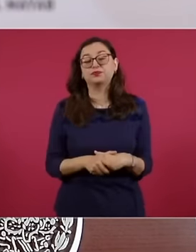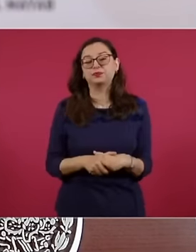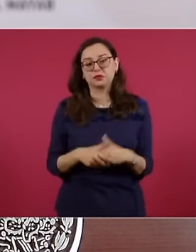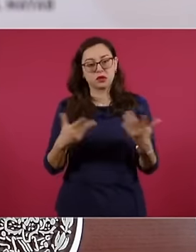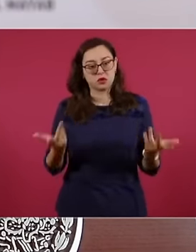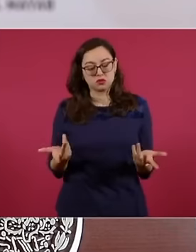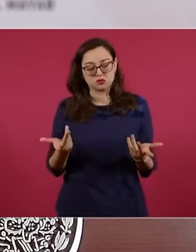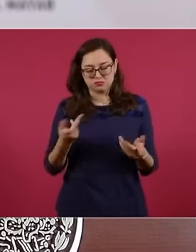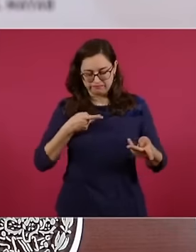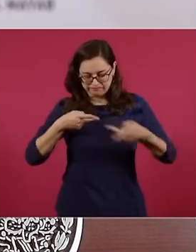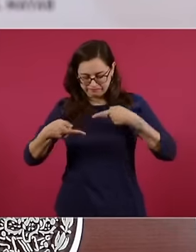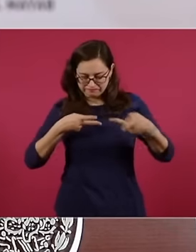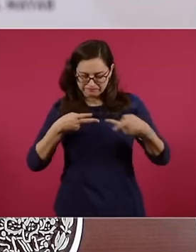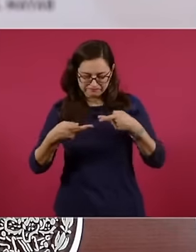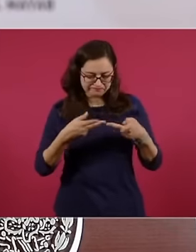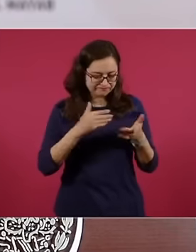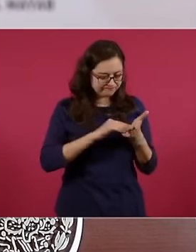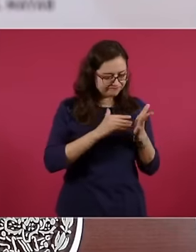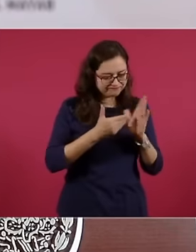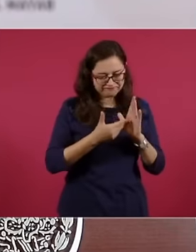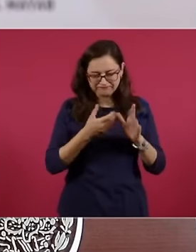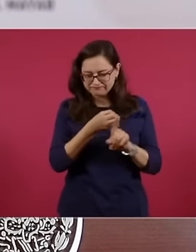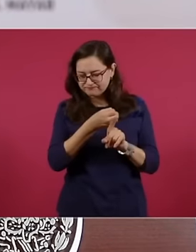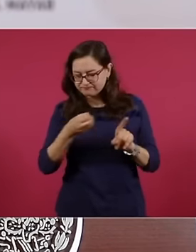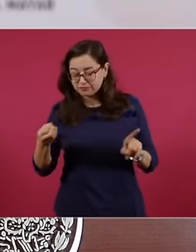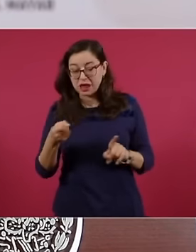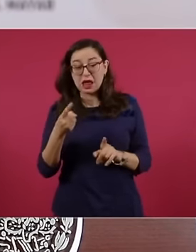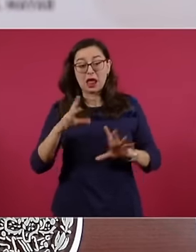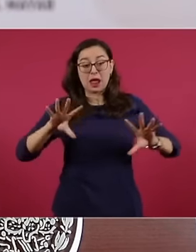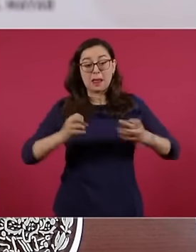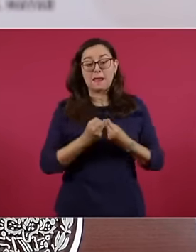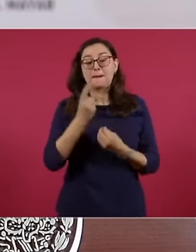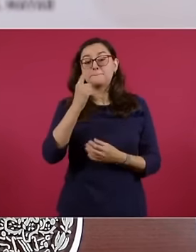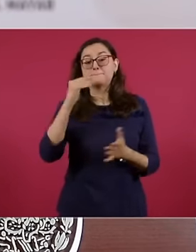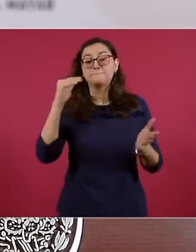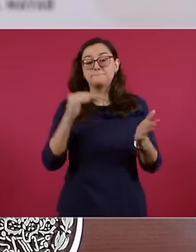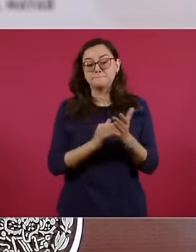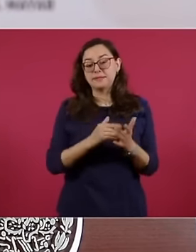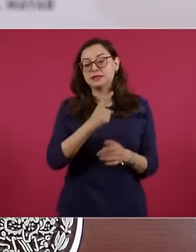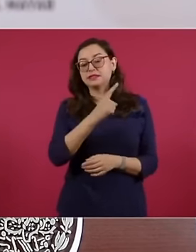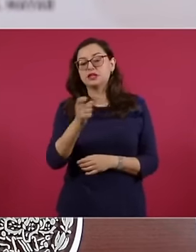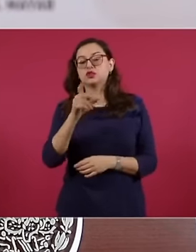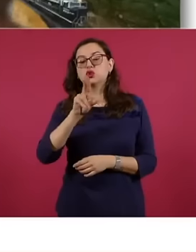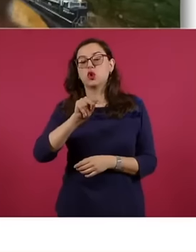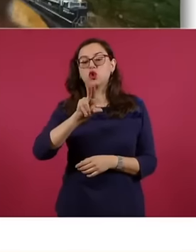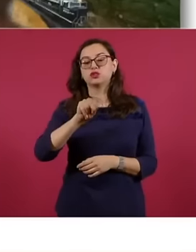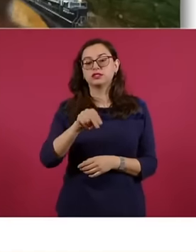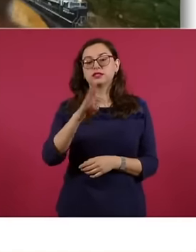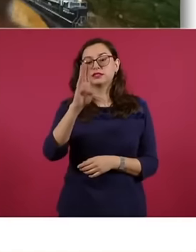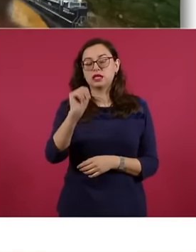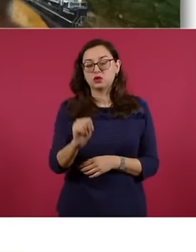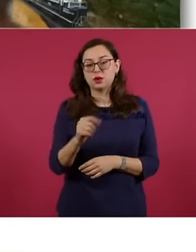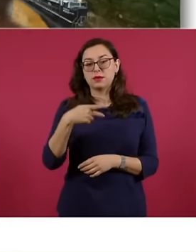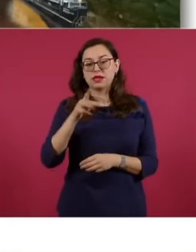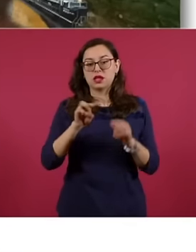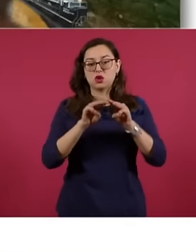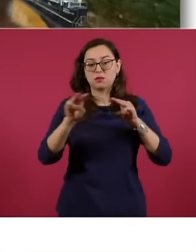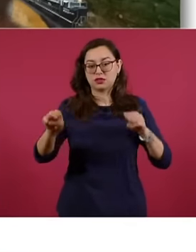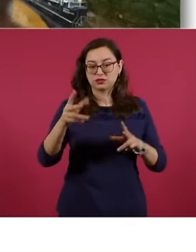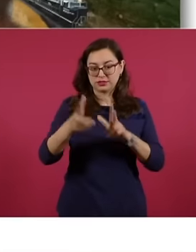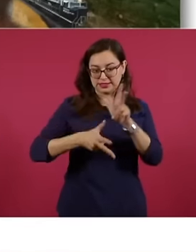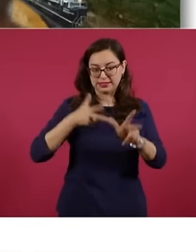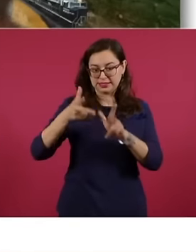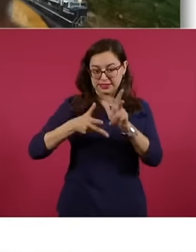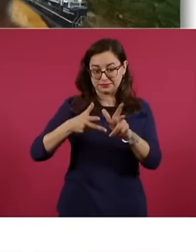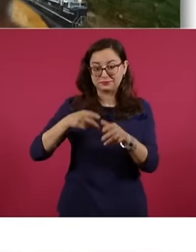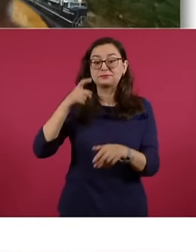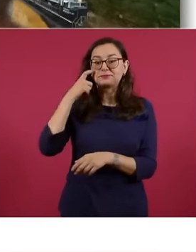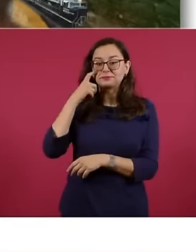logistics platform composed of 1,189 km of railways on three lines that have already been added with what is being